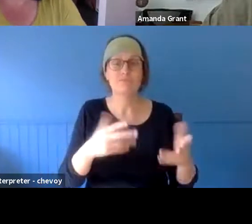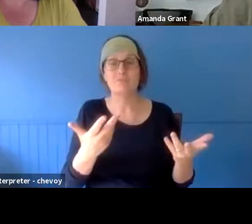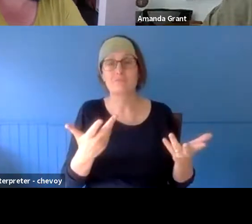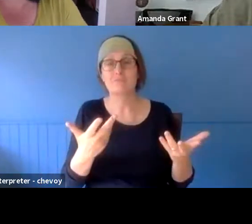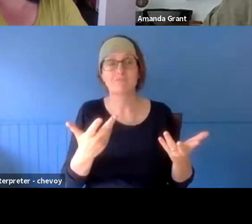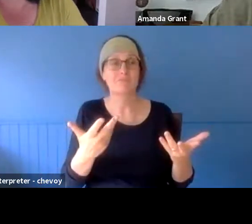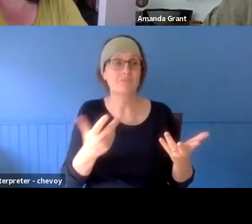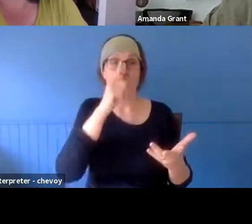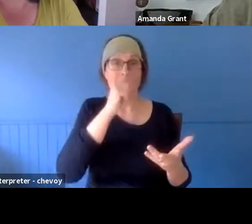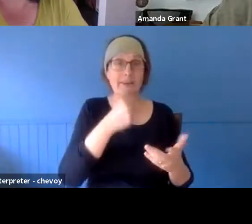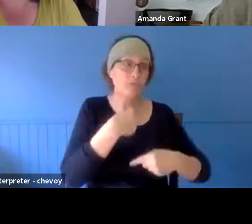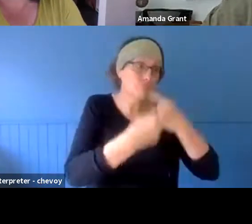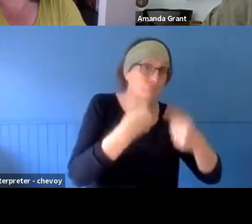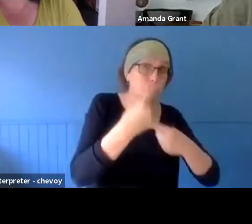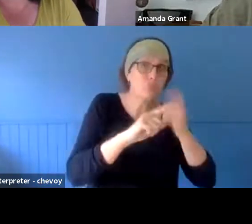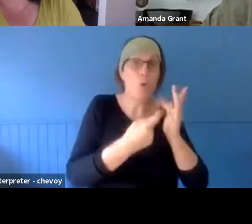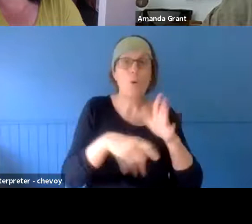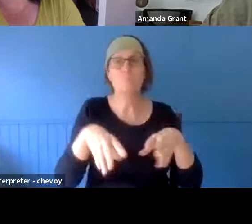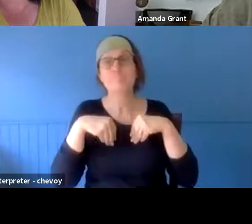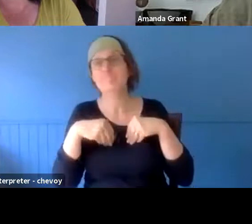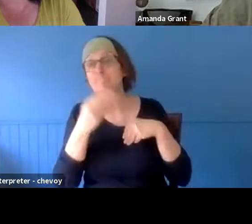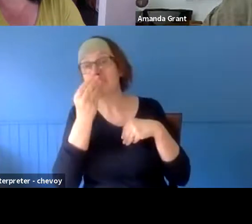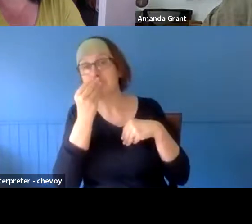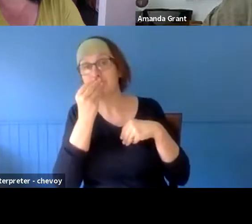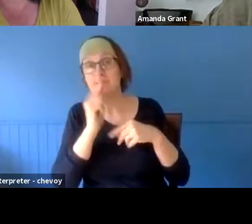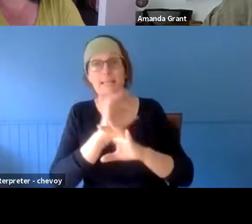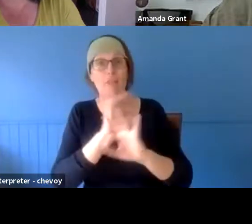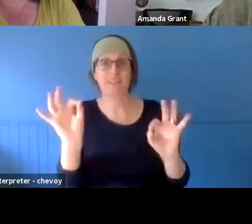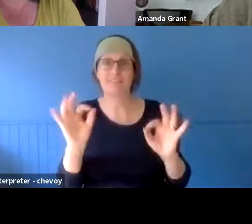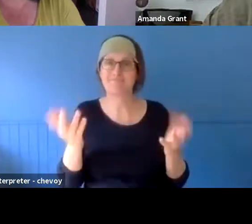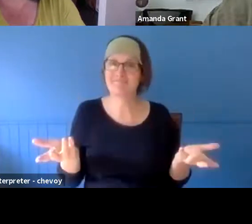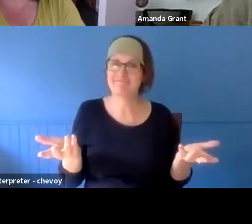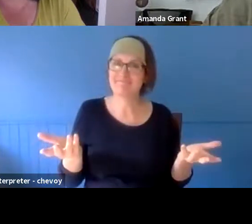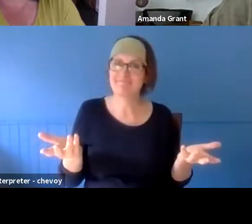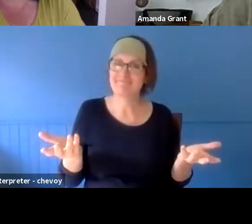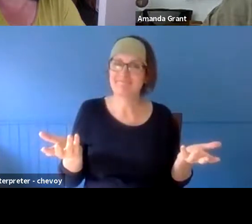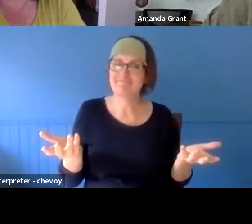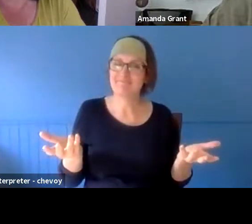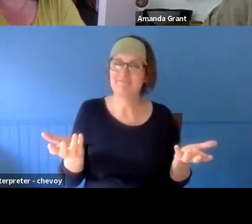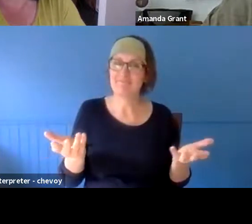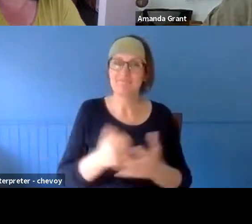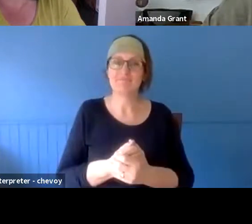to do so. And I think that - and I think that the variety of - what